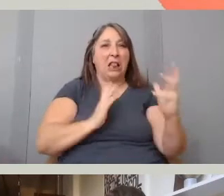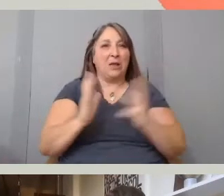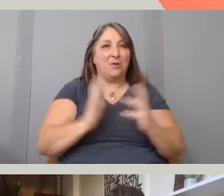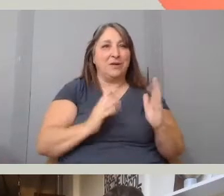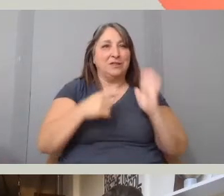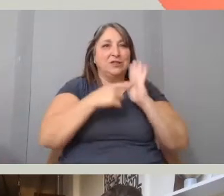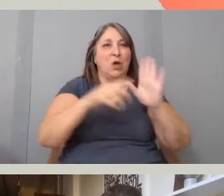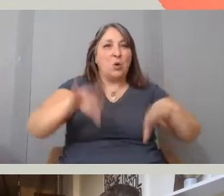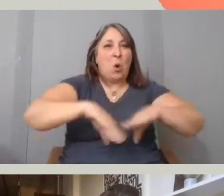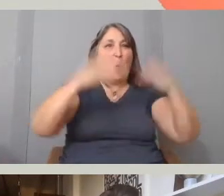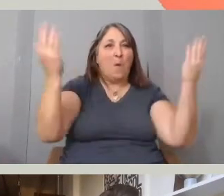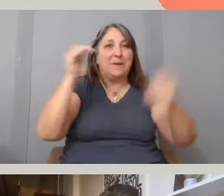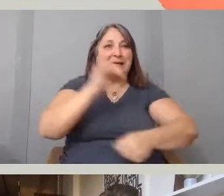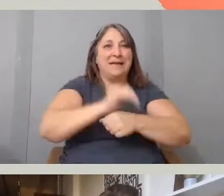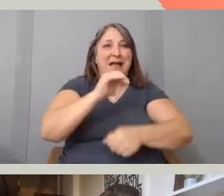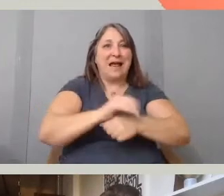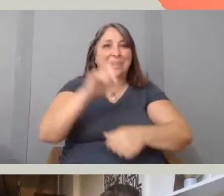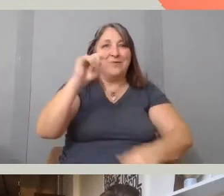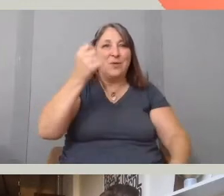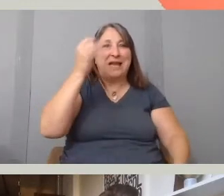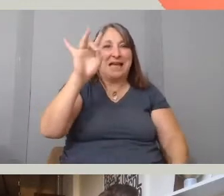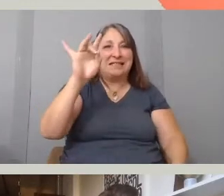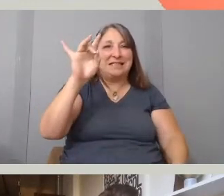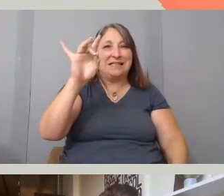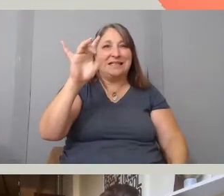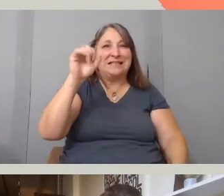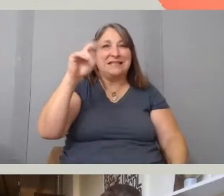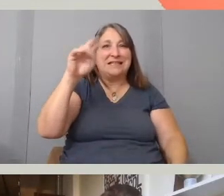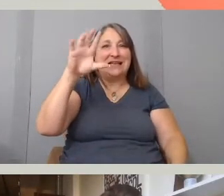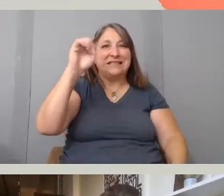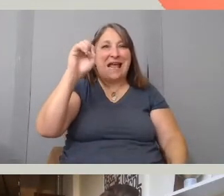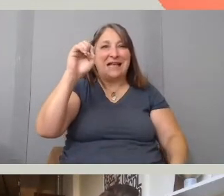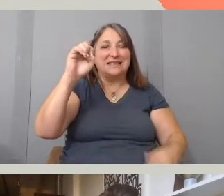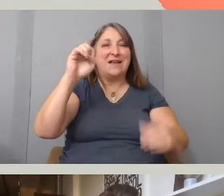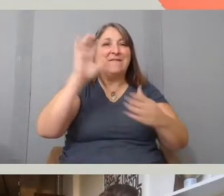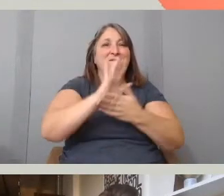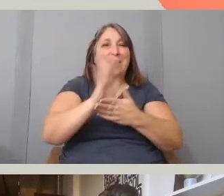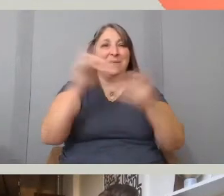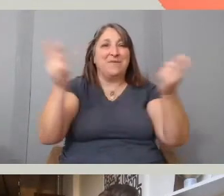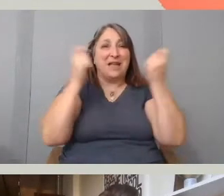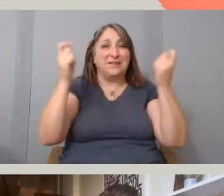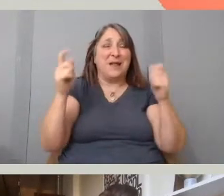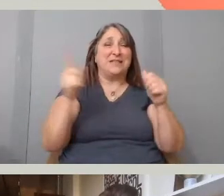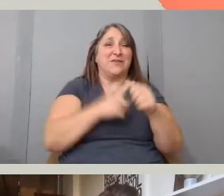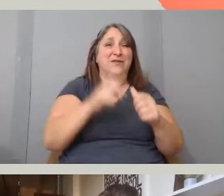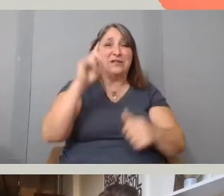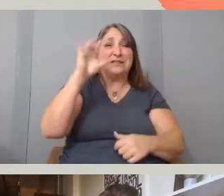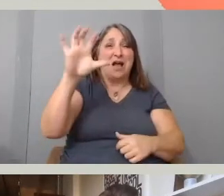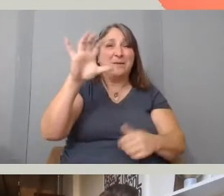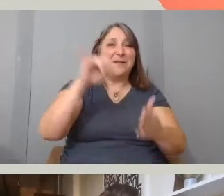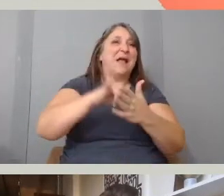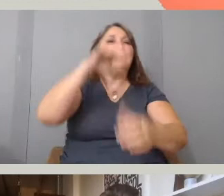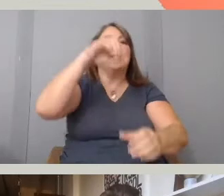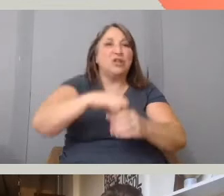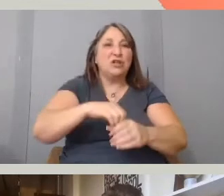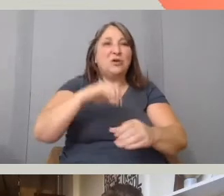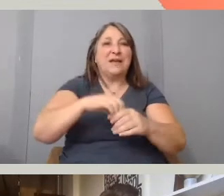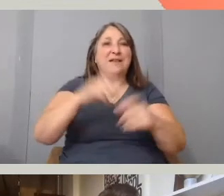of the 2018 Sundance Film Festival as the first documentary ever included in the festival's NEXT section.